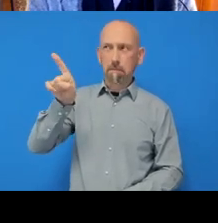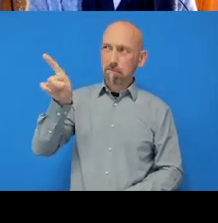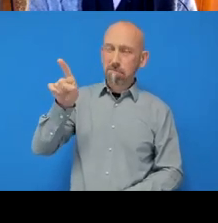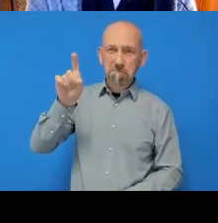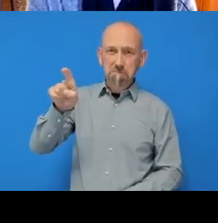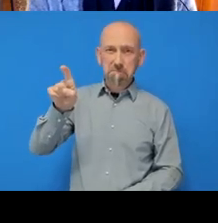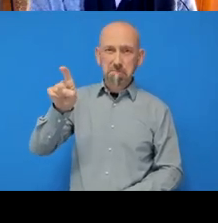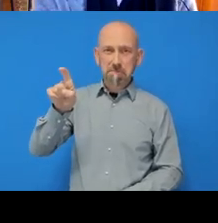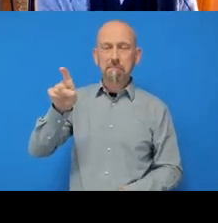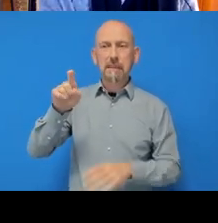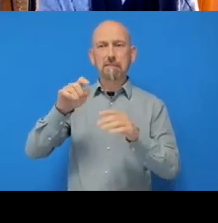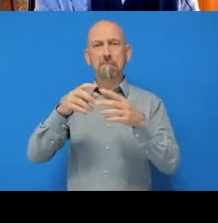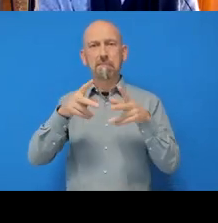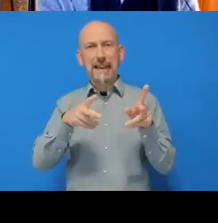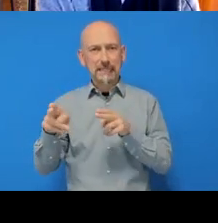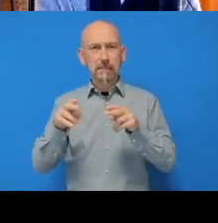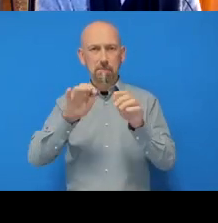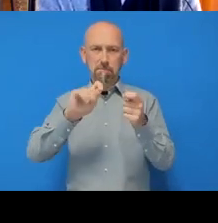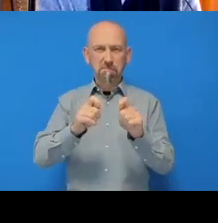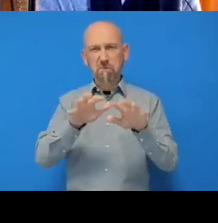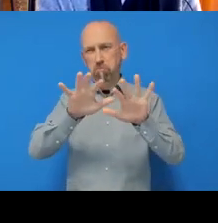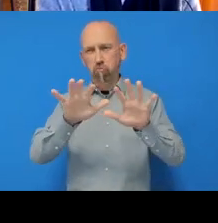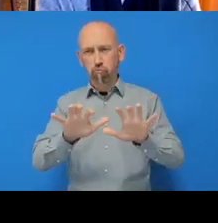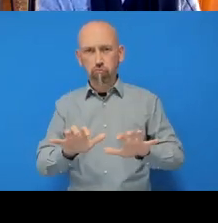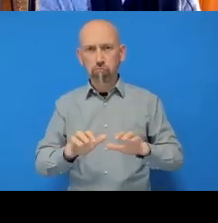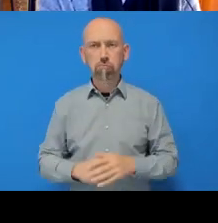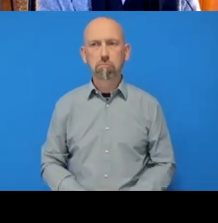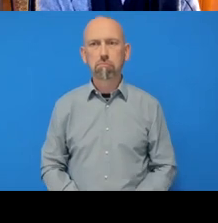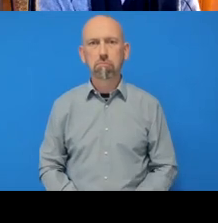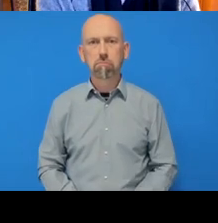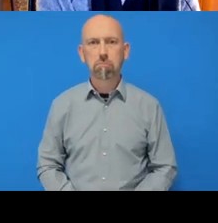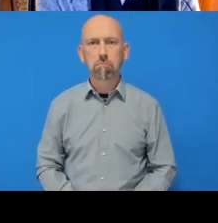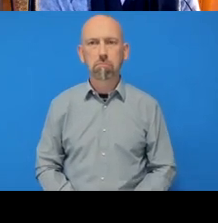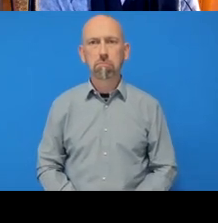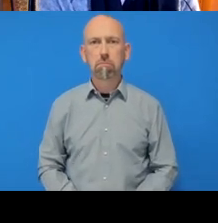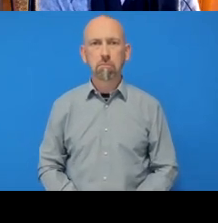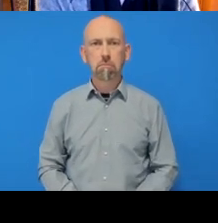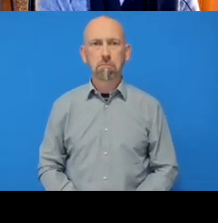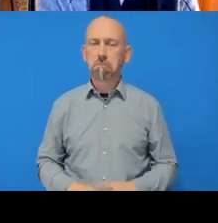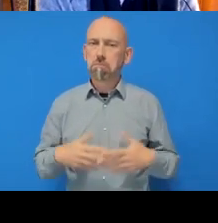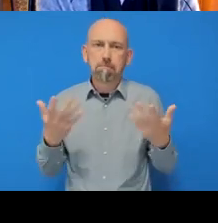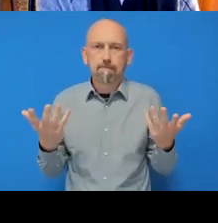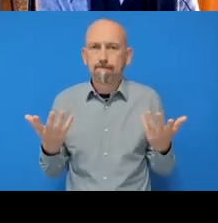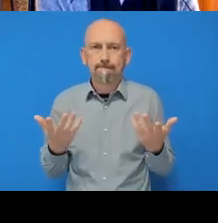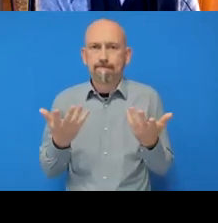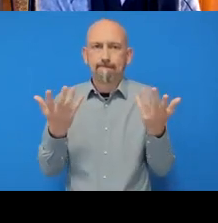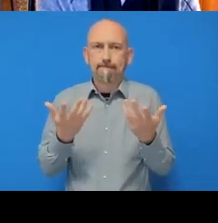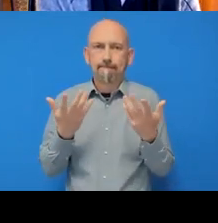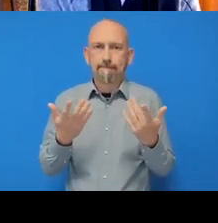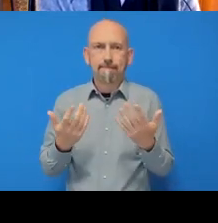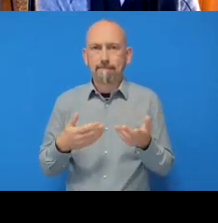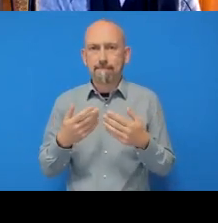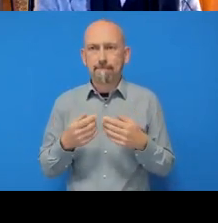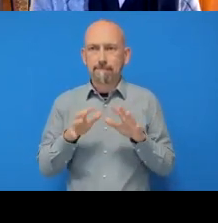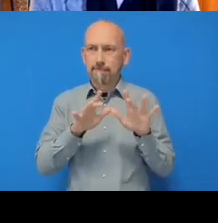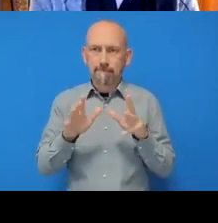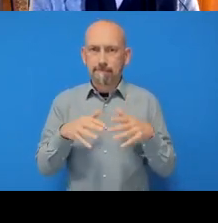text to the file. I’m just gonna say ‘Oh, GitHub is confusing’.